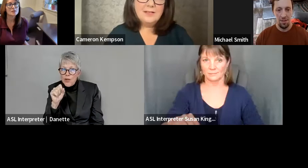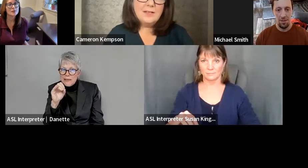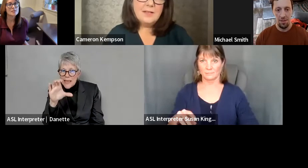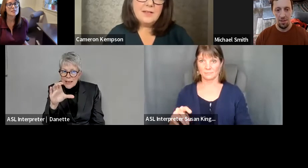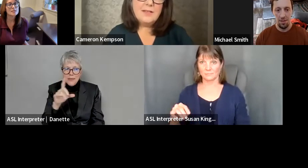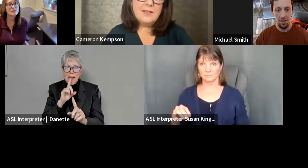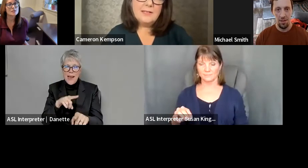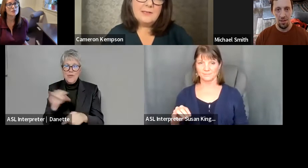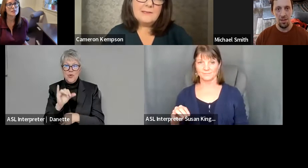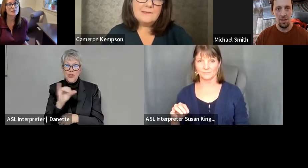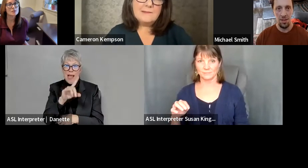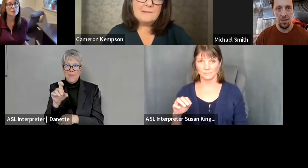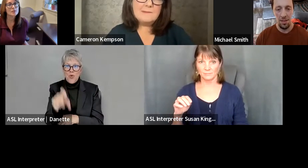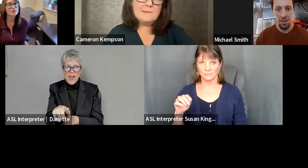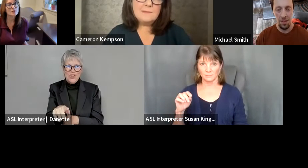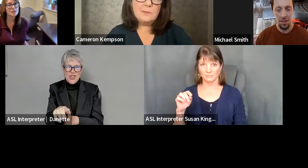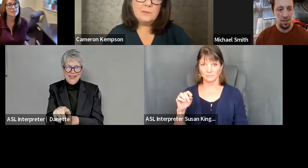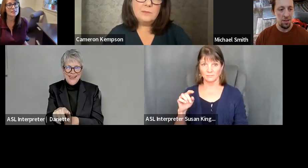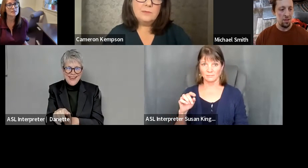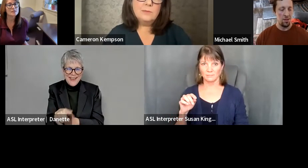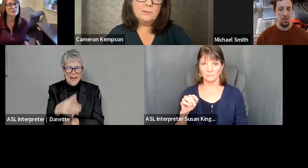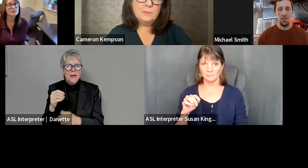Kelly Crosbie: I've seen this as a prayer support their longevity.